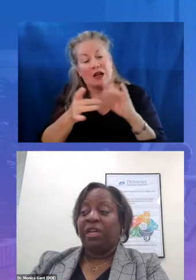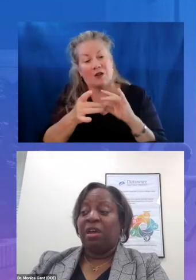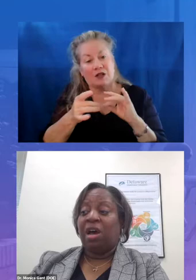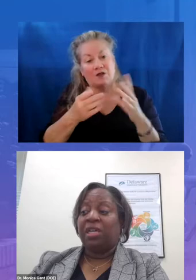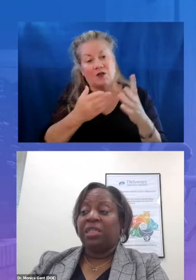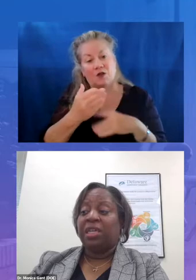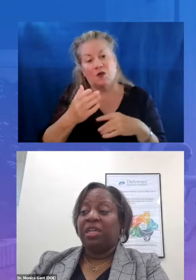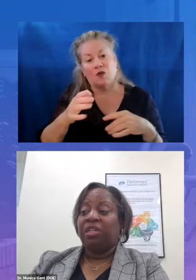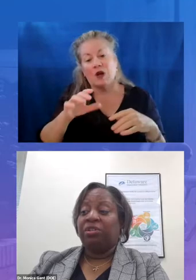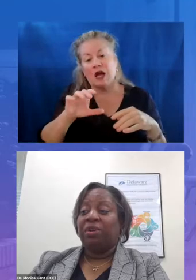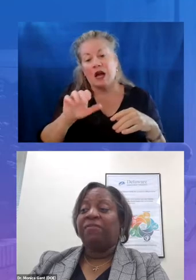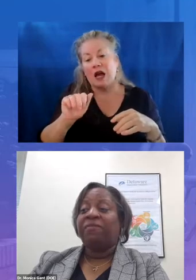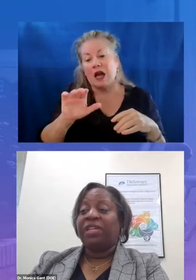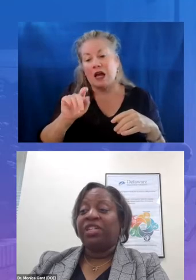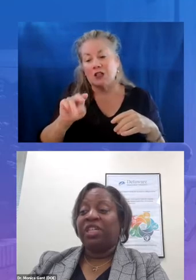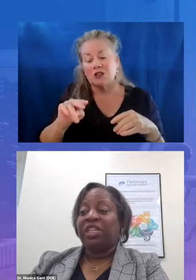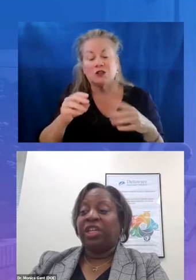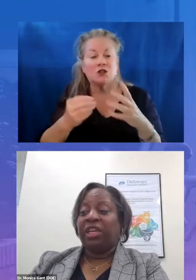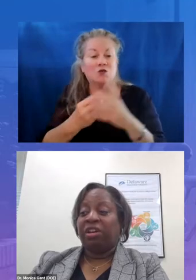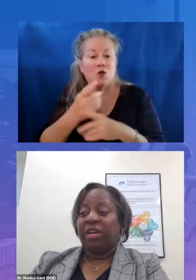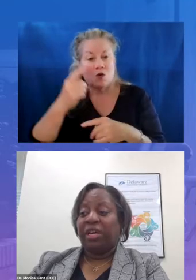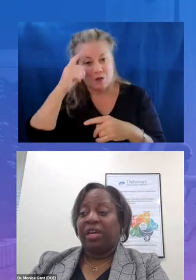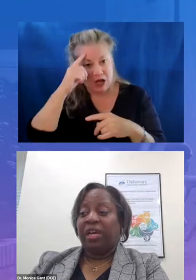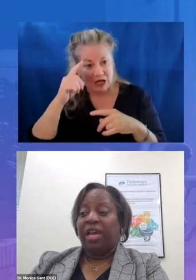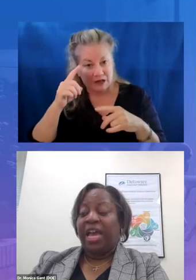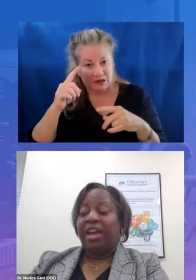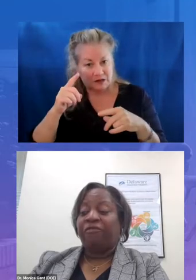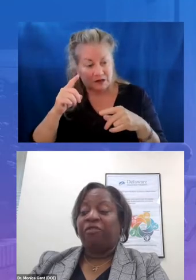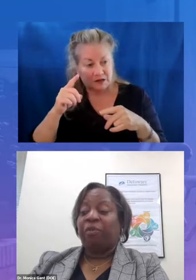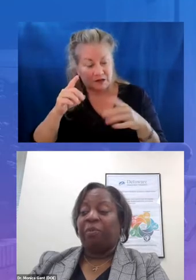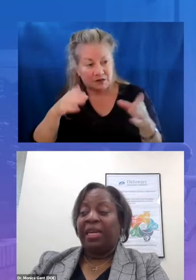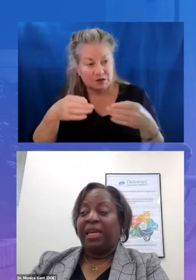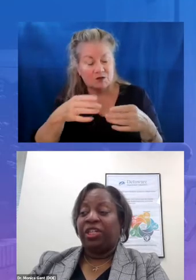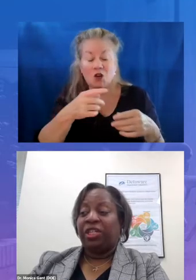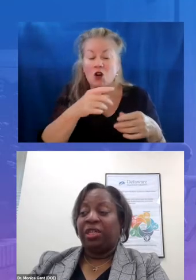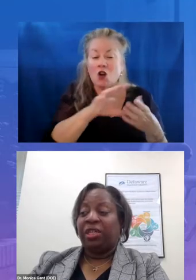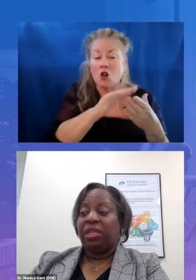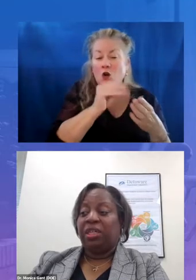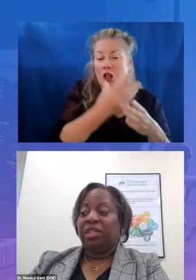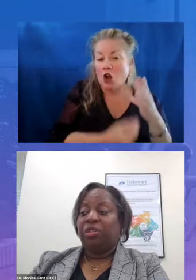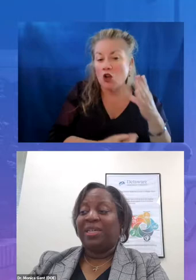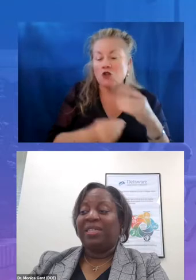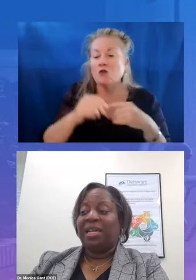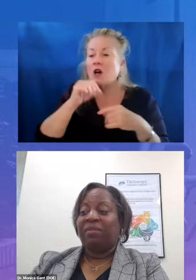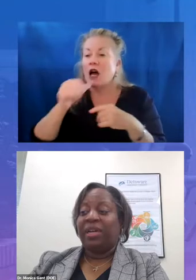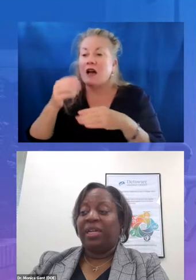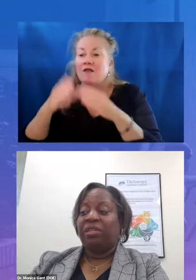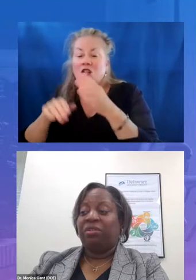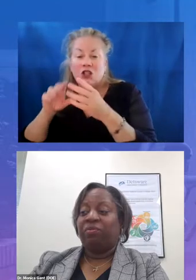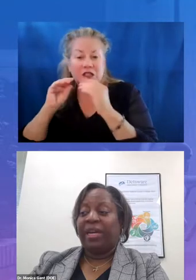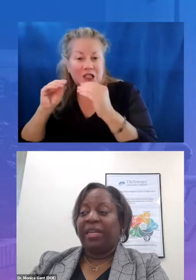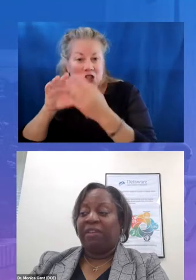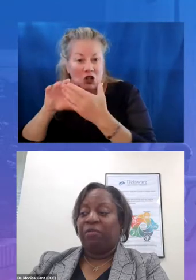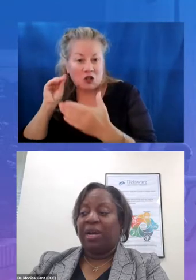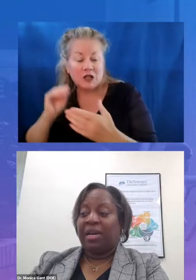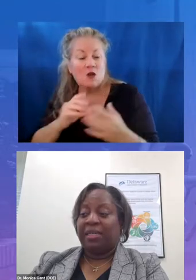loss to unfinished teaching and learning and from remediation to accelerating to grade level content